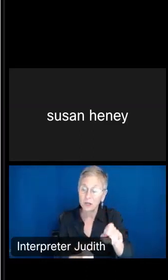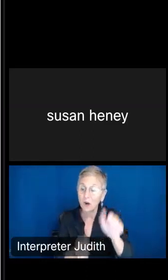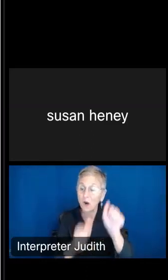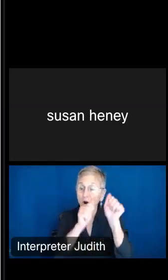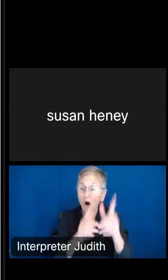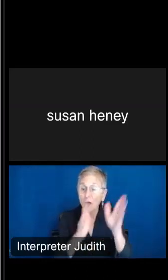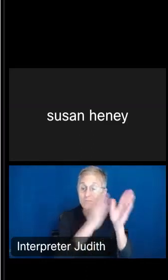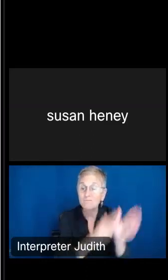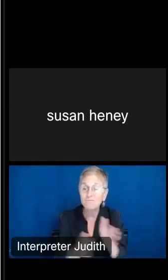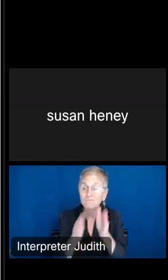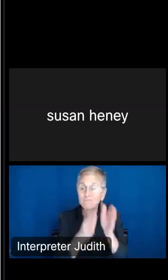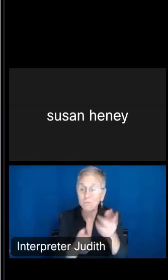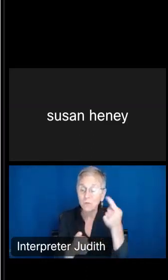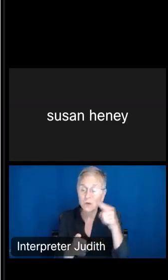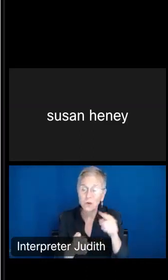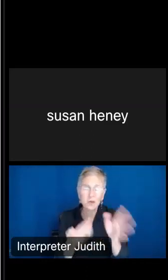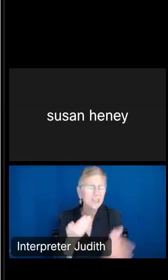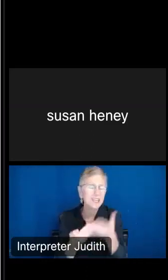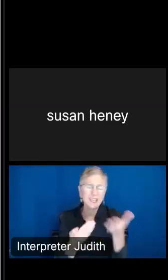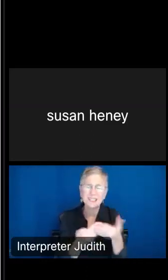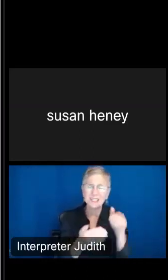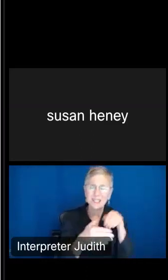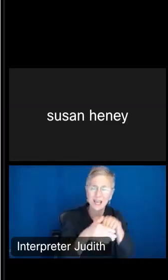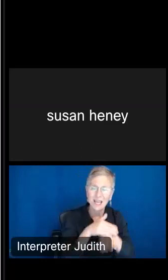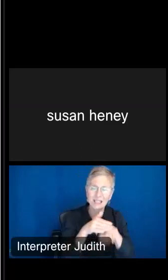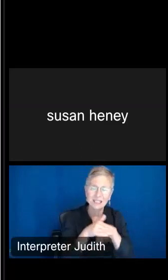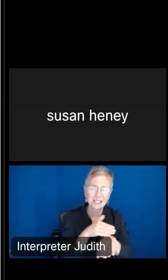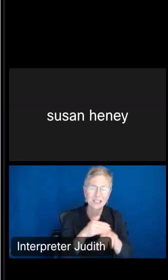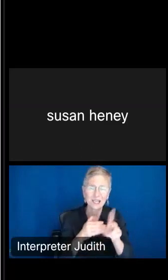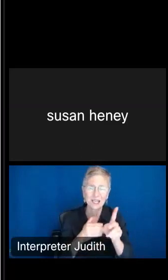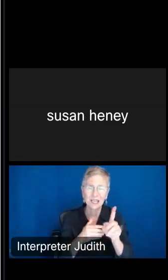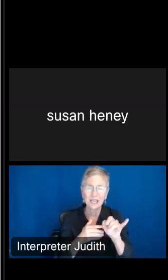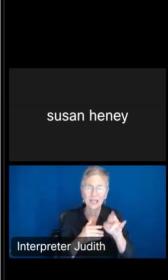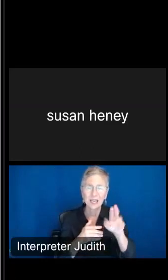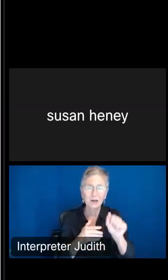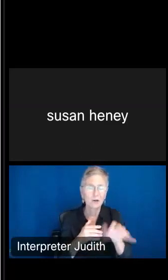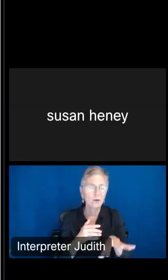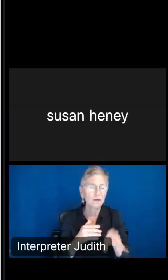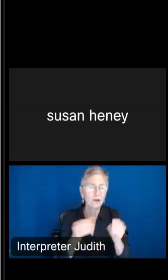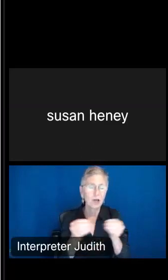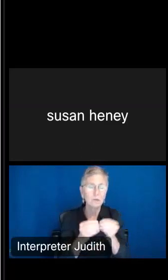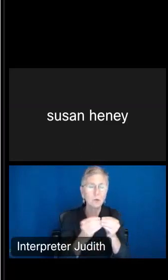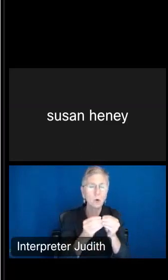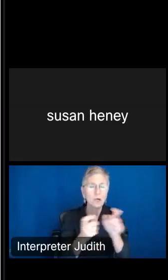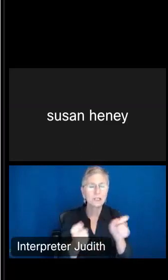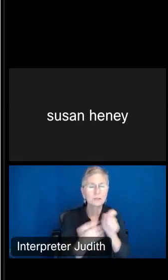for you, very easy to access. Kira will be looking at more customized information for